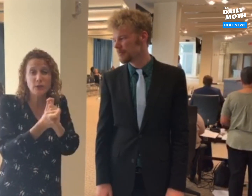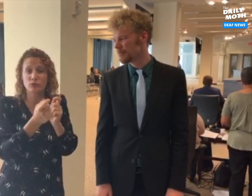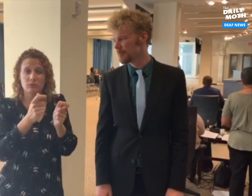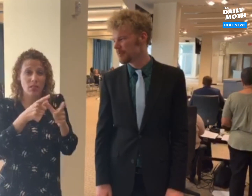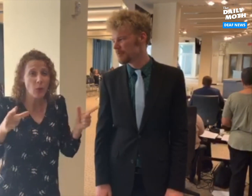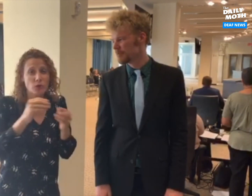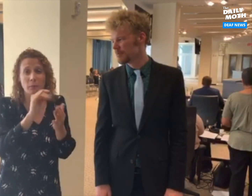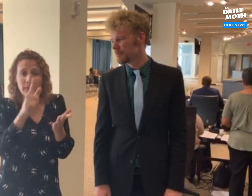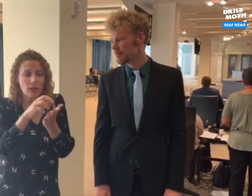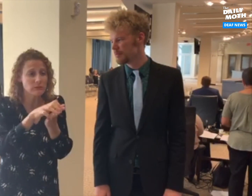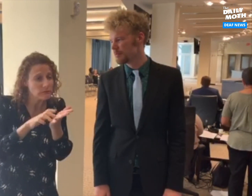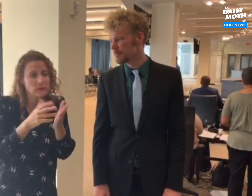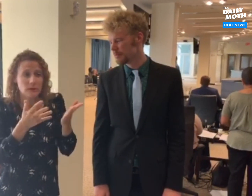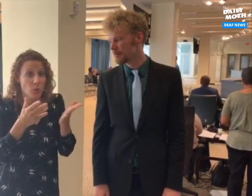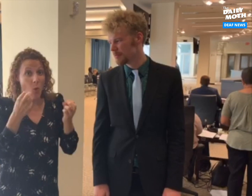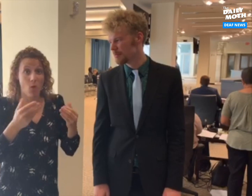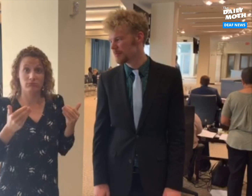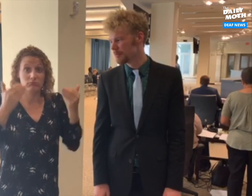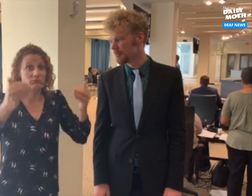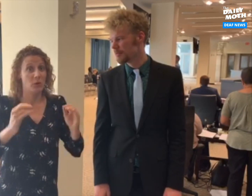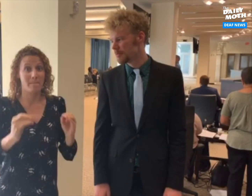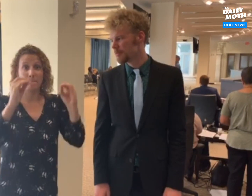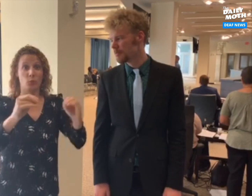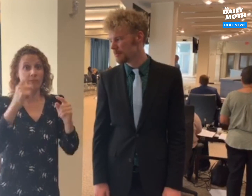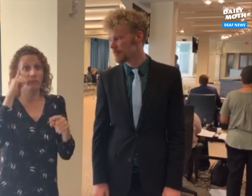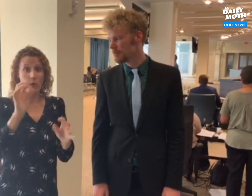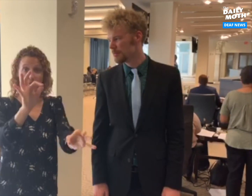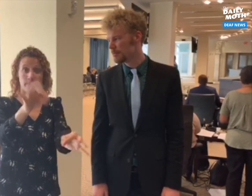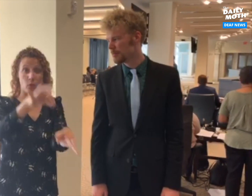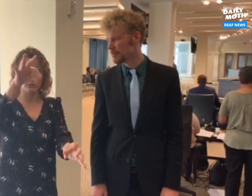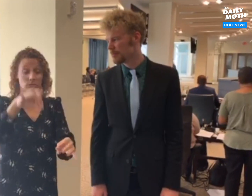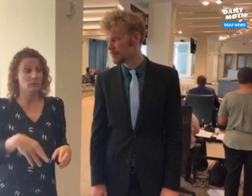the language in the bill or move it for a vote.